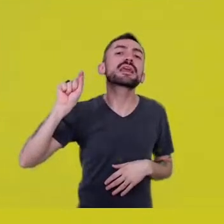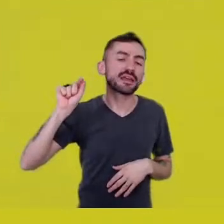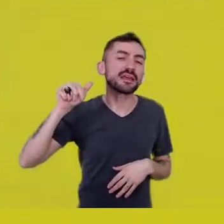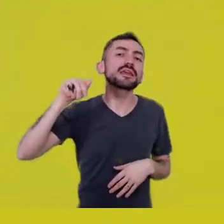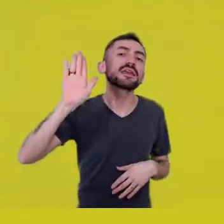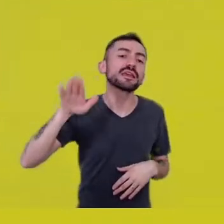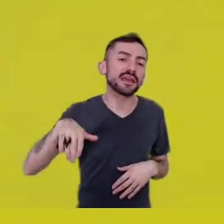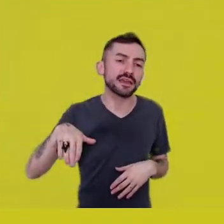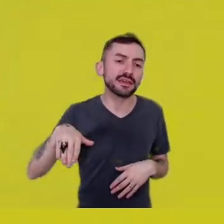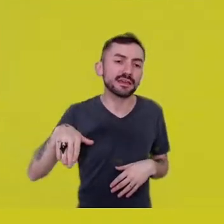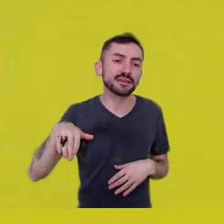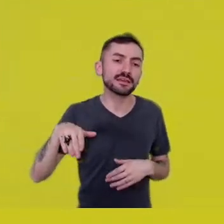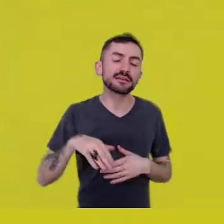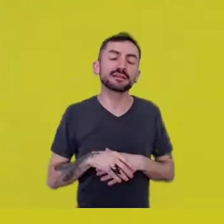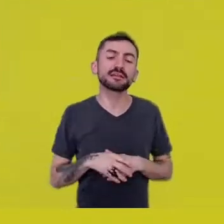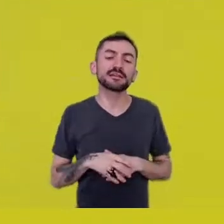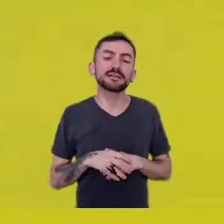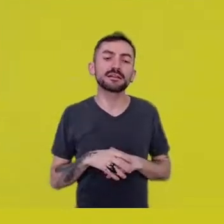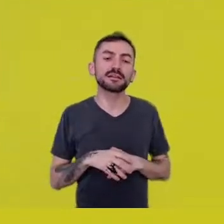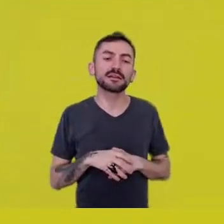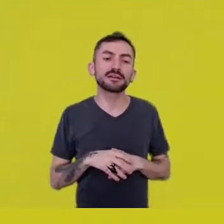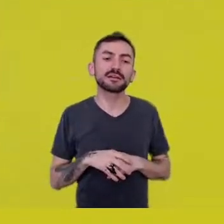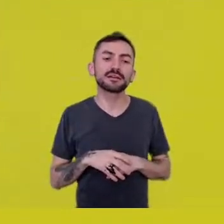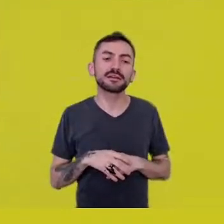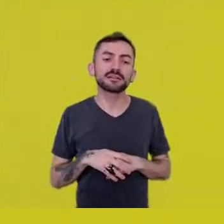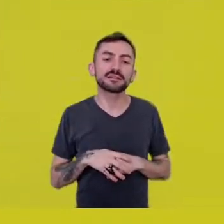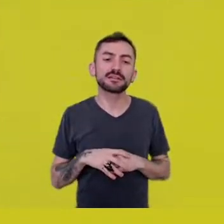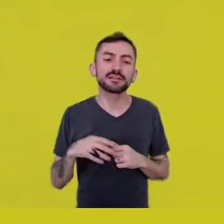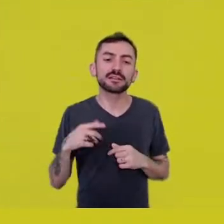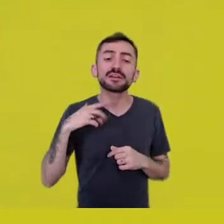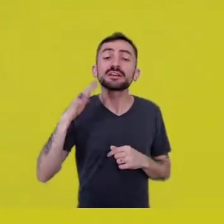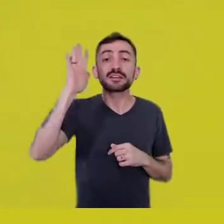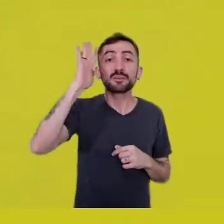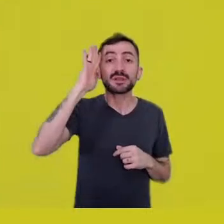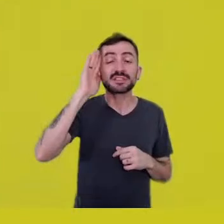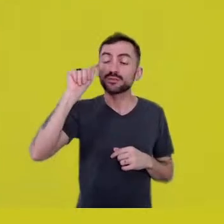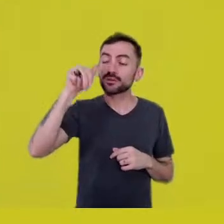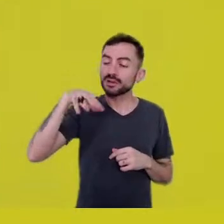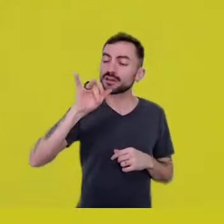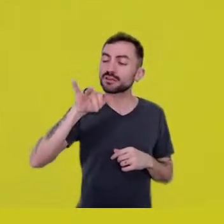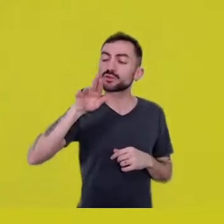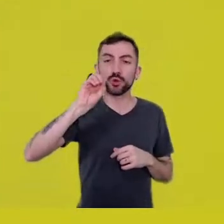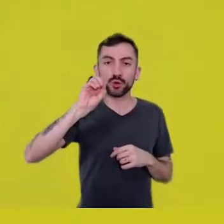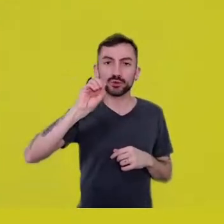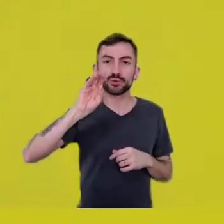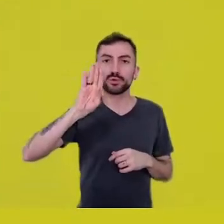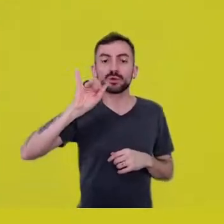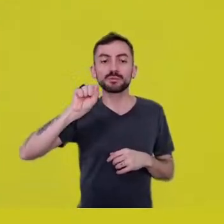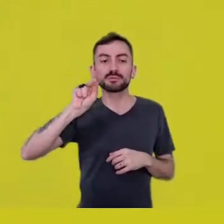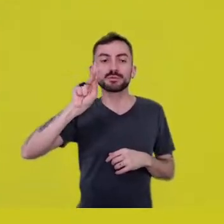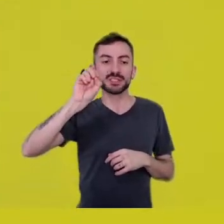Father Júlio? -No, Antônio Bispo. Ah, Antônio Bispo. -Is that his name?